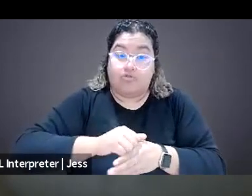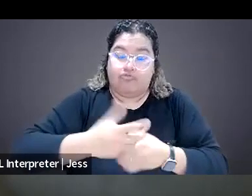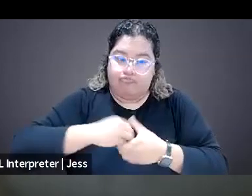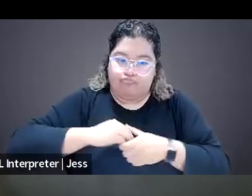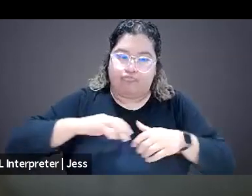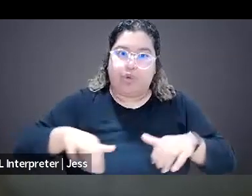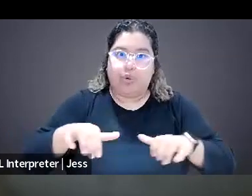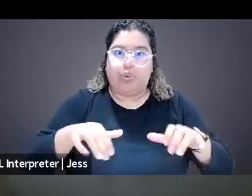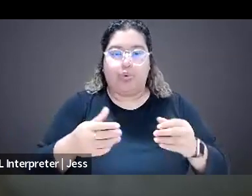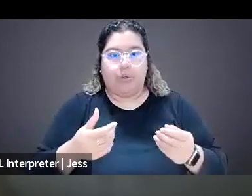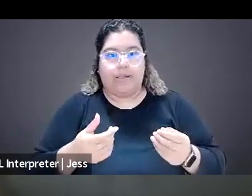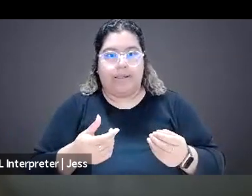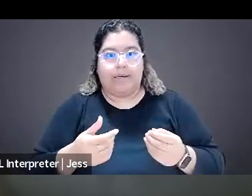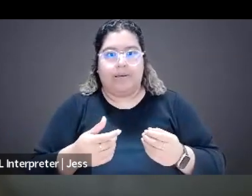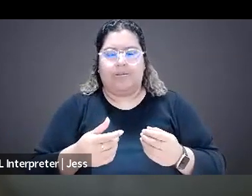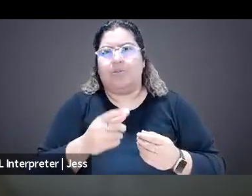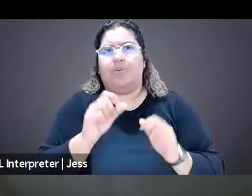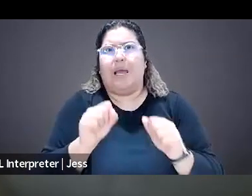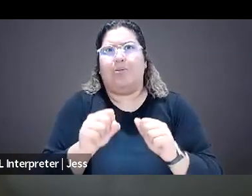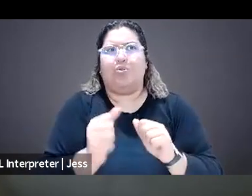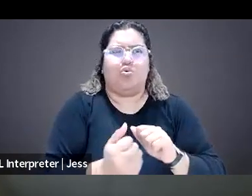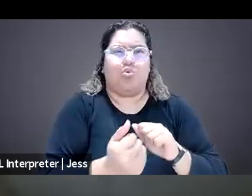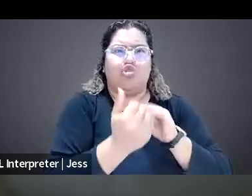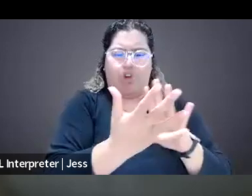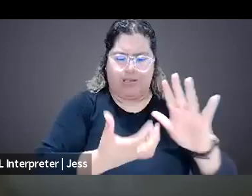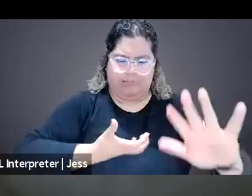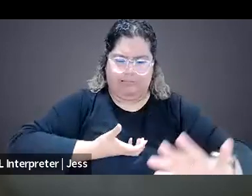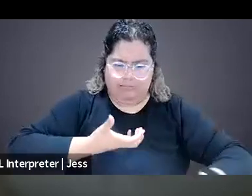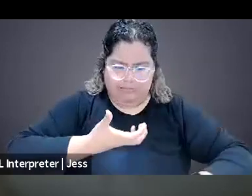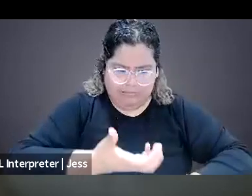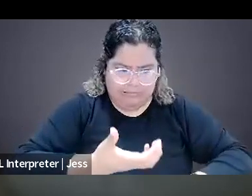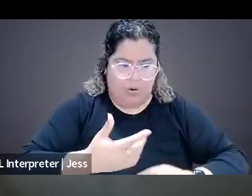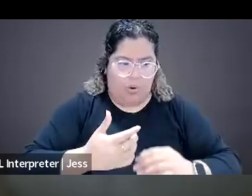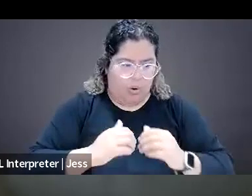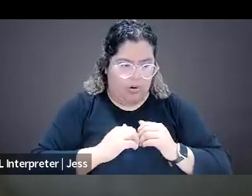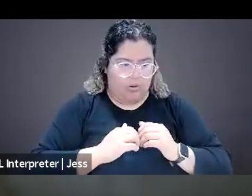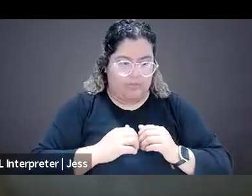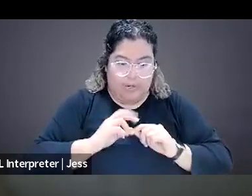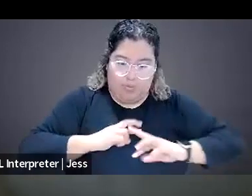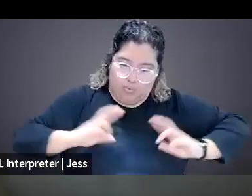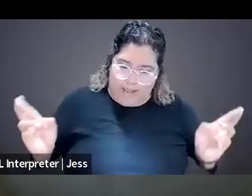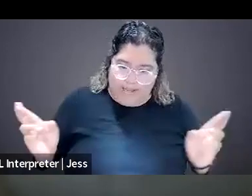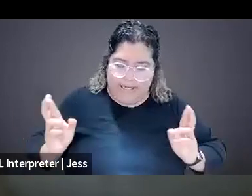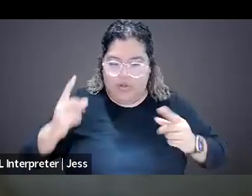to even just have the capacity to confront solutions. One just needs to find themselves